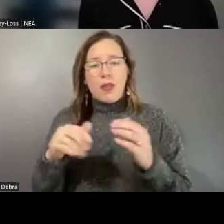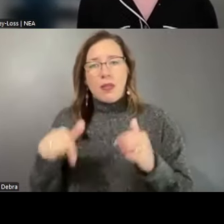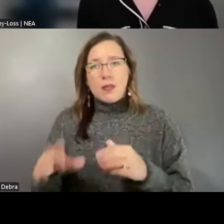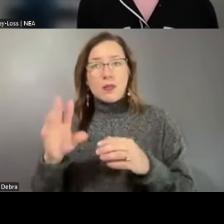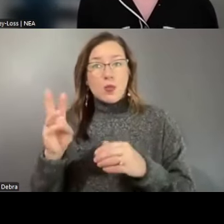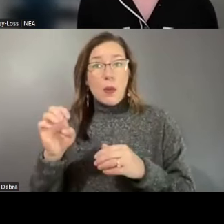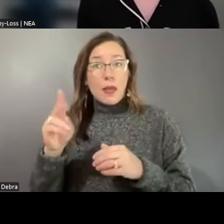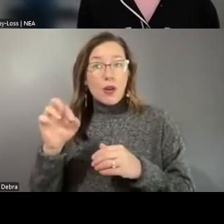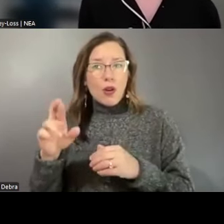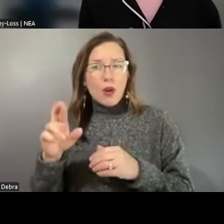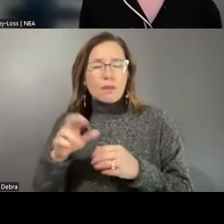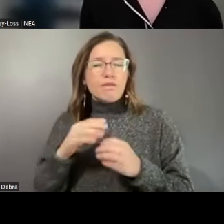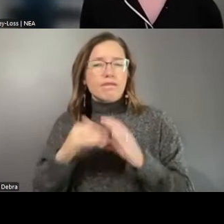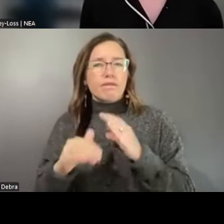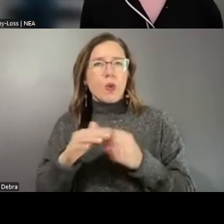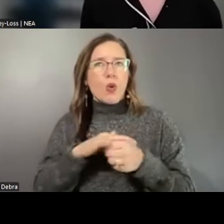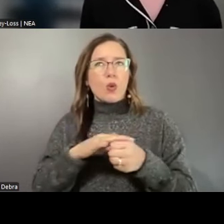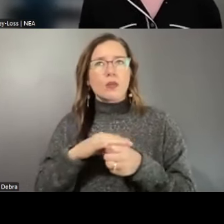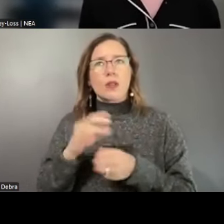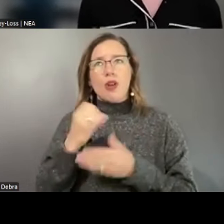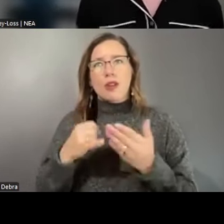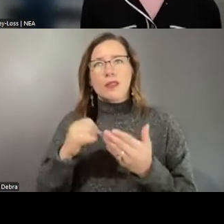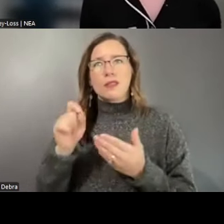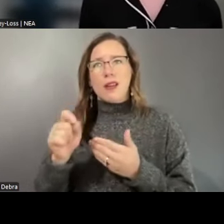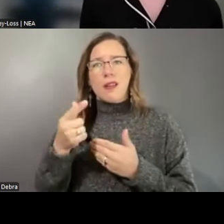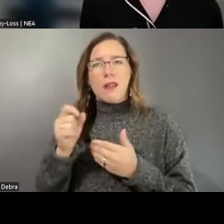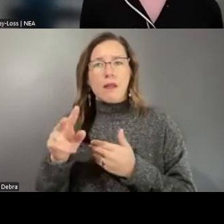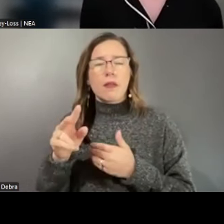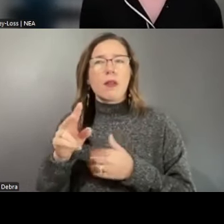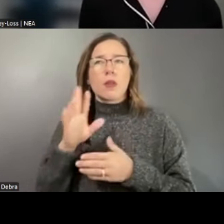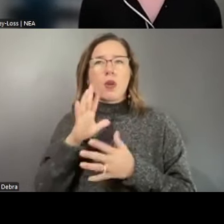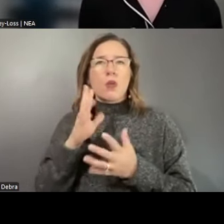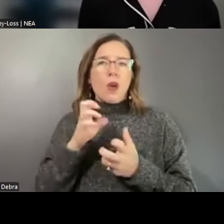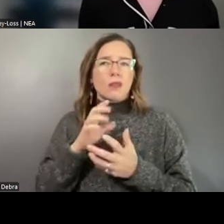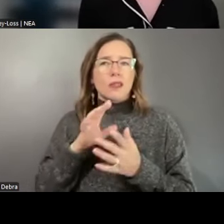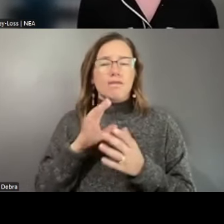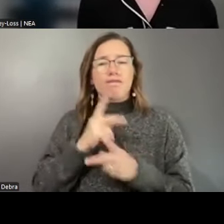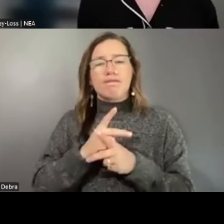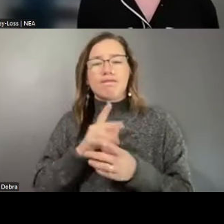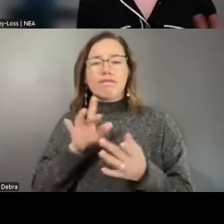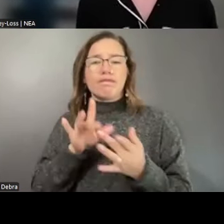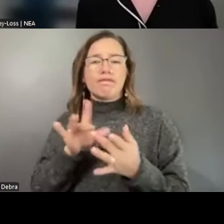please email locals@arts.gov because we want to remain in contact, but we will have more formal